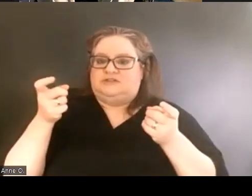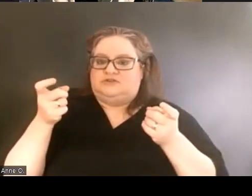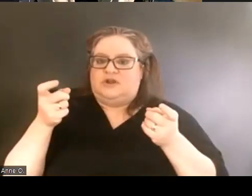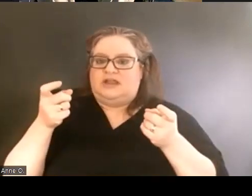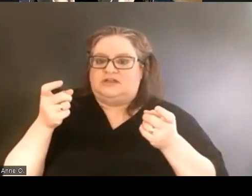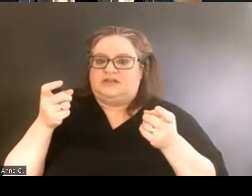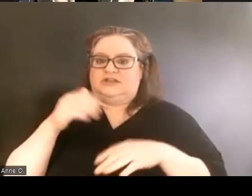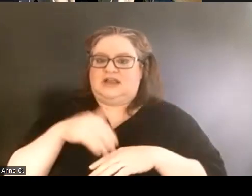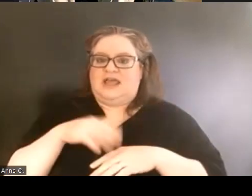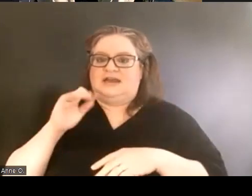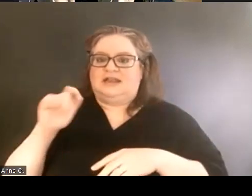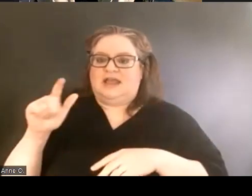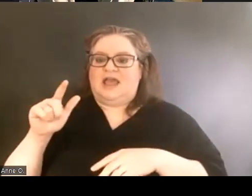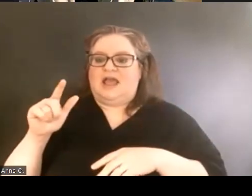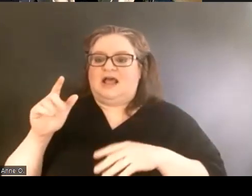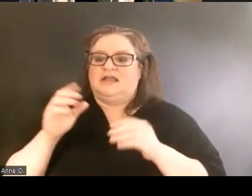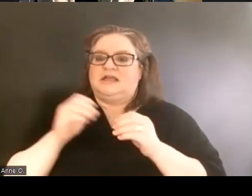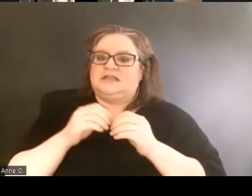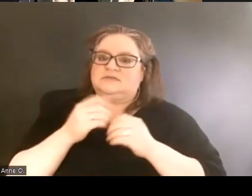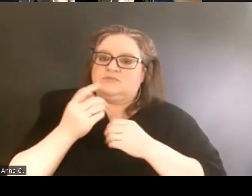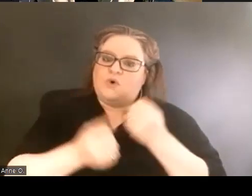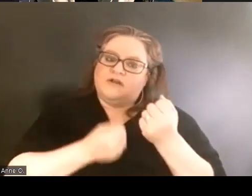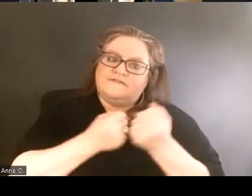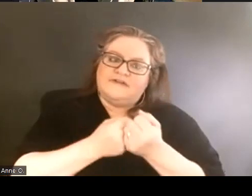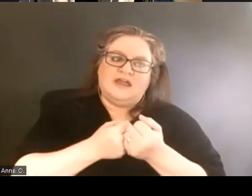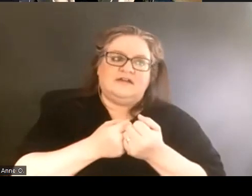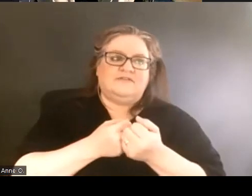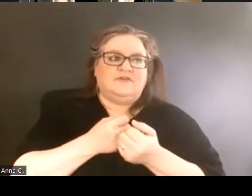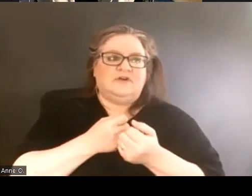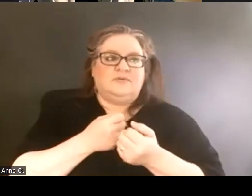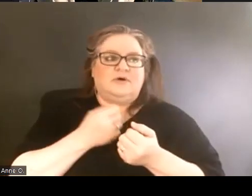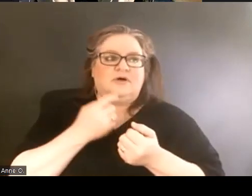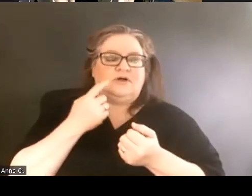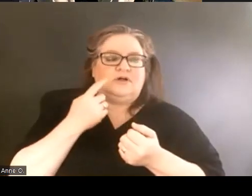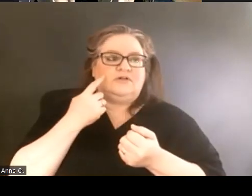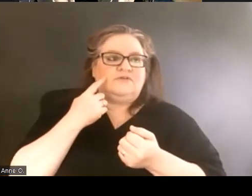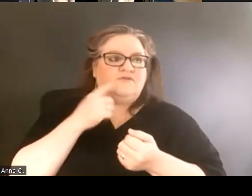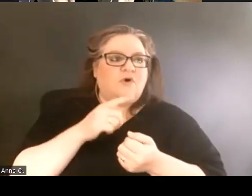is more favorable toward or more inclined to support